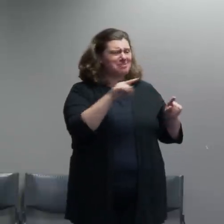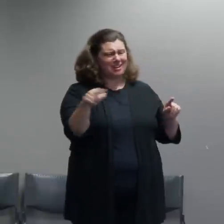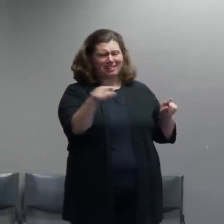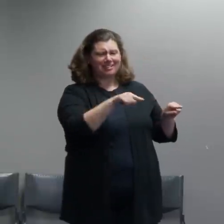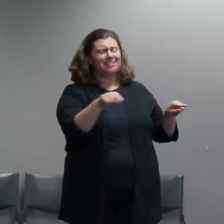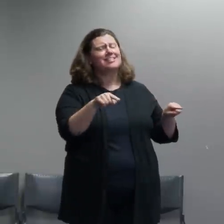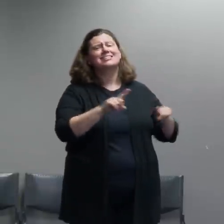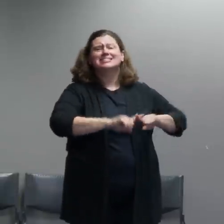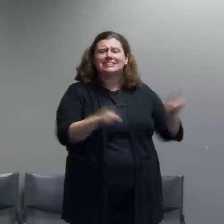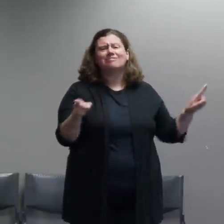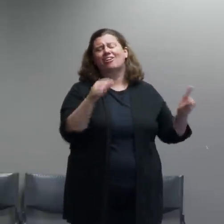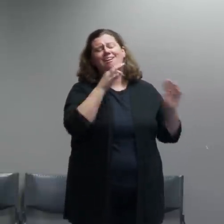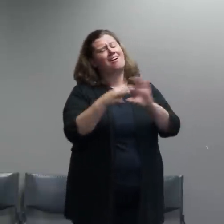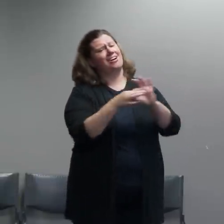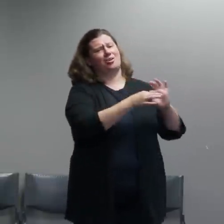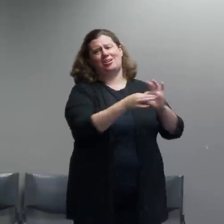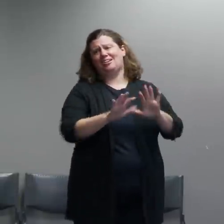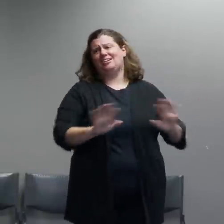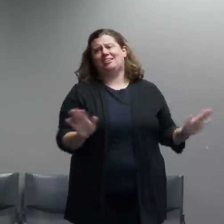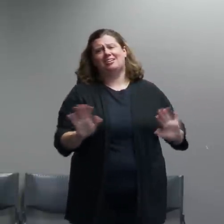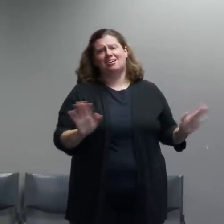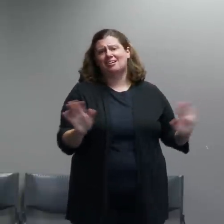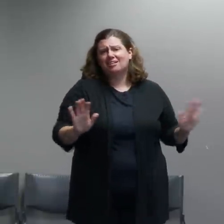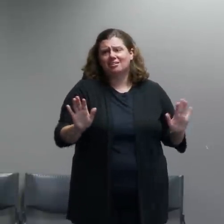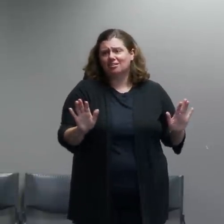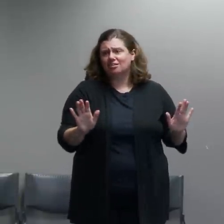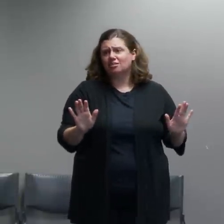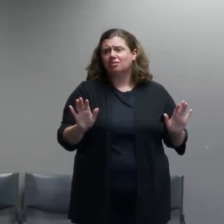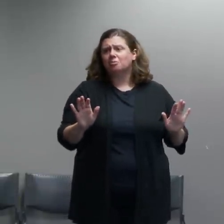make a lot of effort not to refer to what we're talking about here as